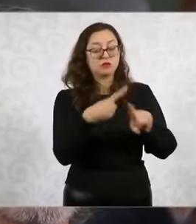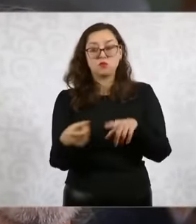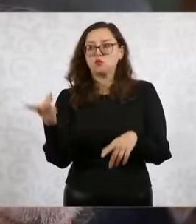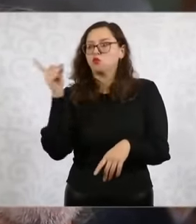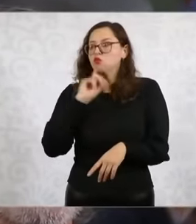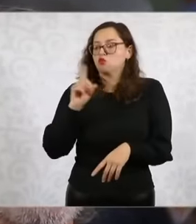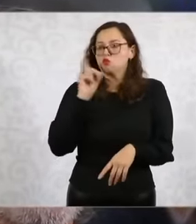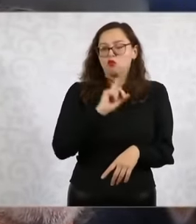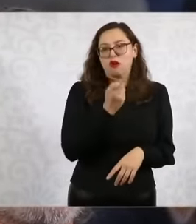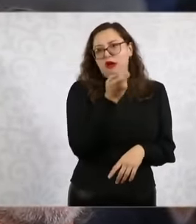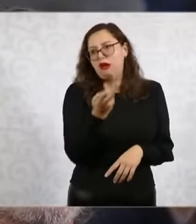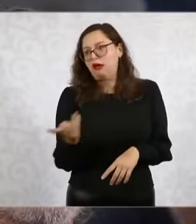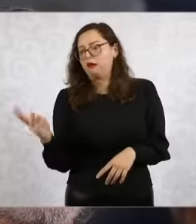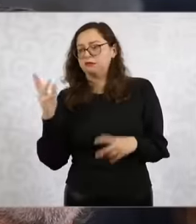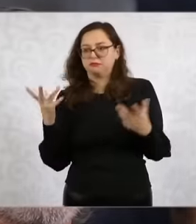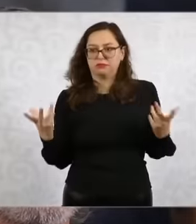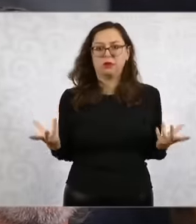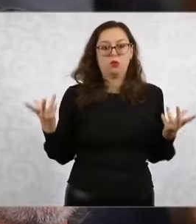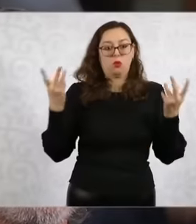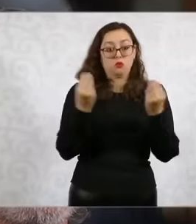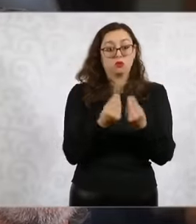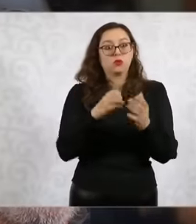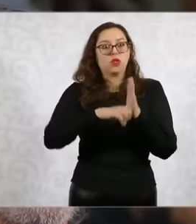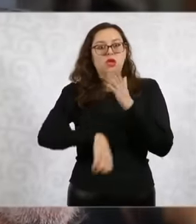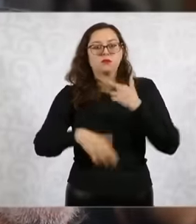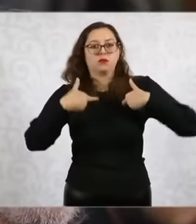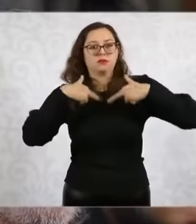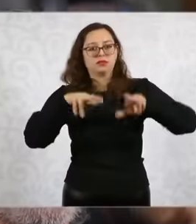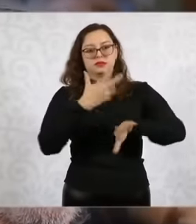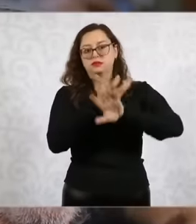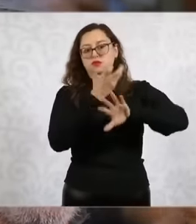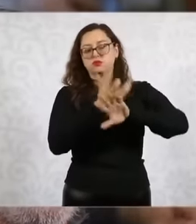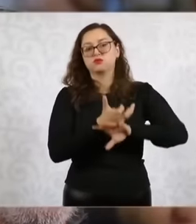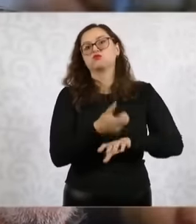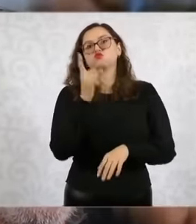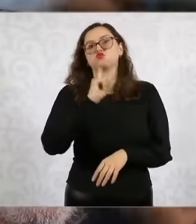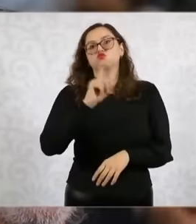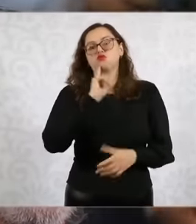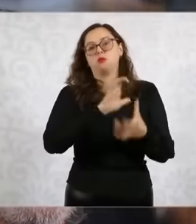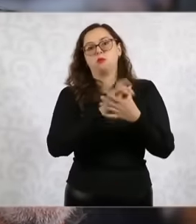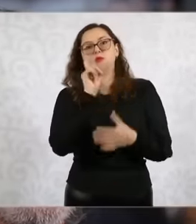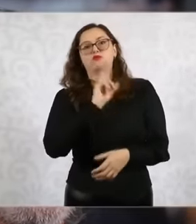president of the United States. In that sense, asking her for any message, any advice that I